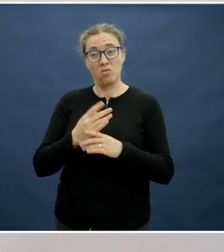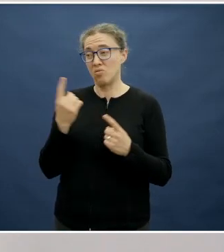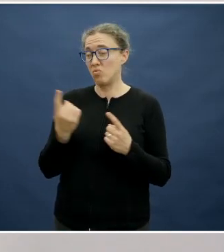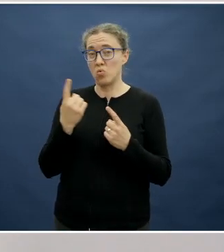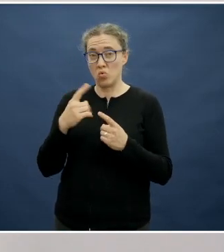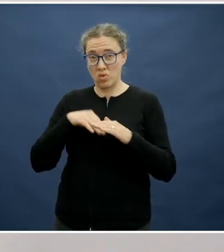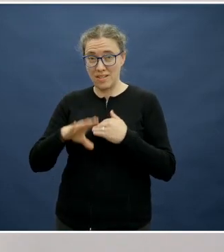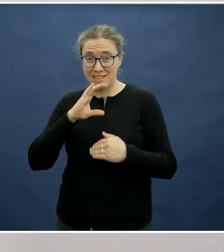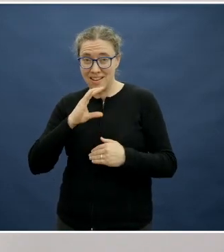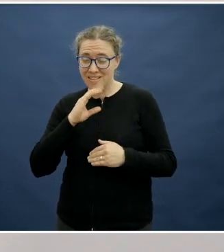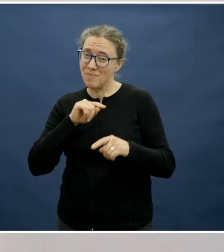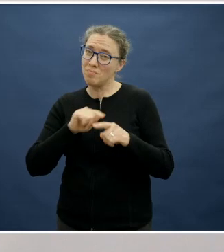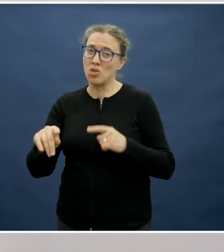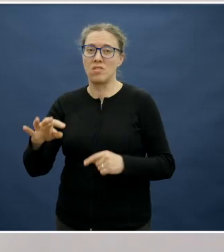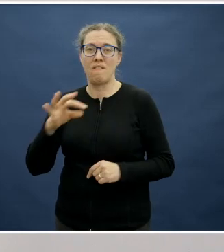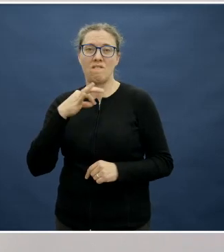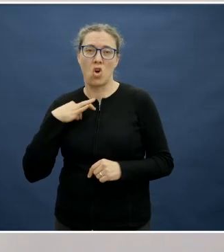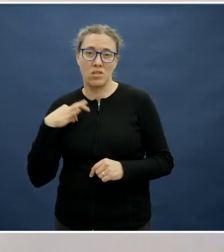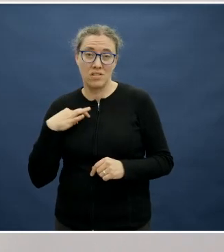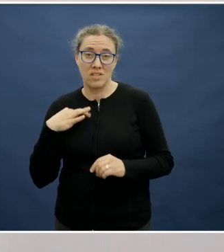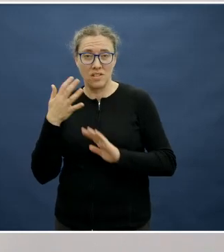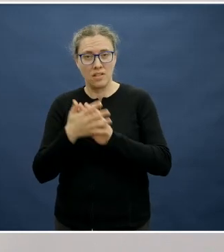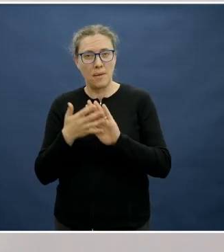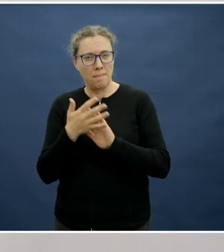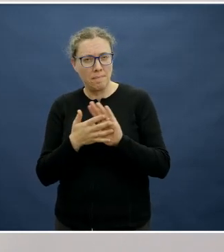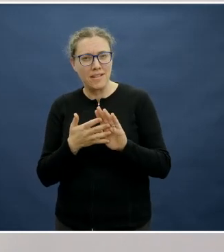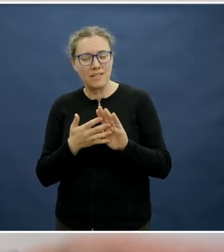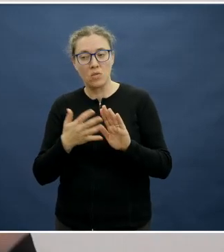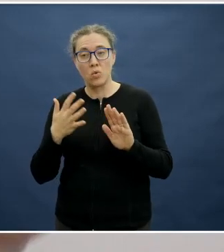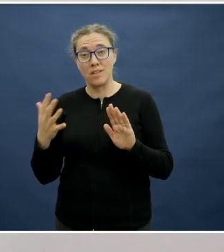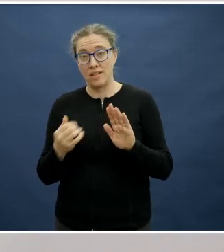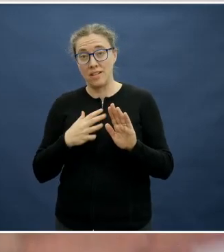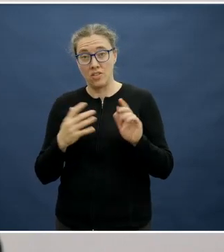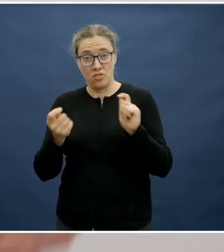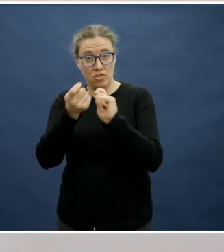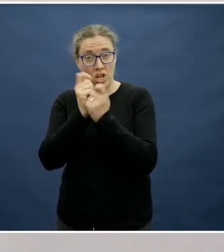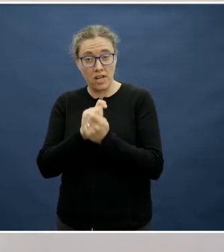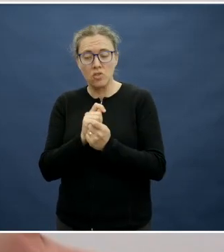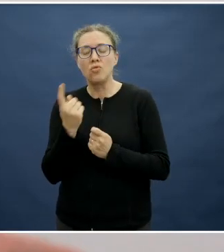That's a great point. Would changing this system be needed in order to improve food provision?